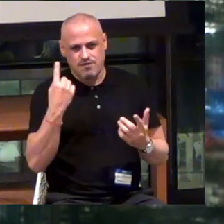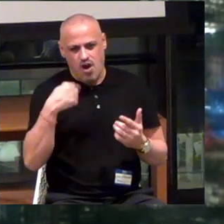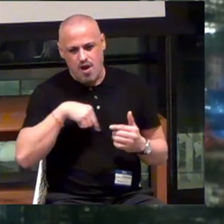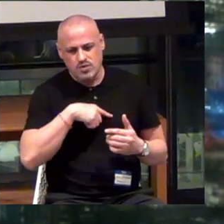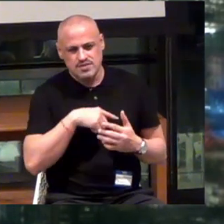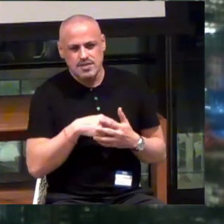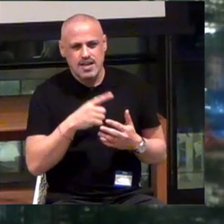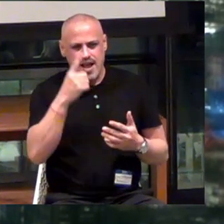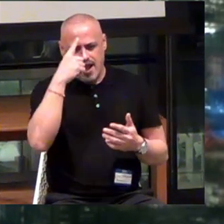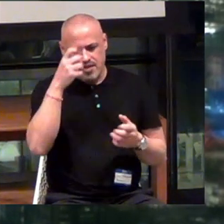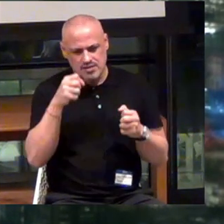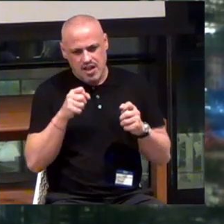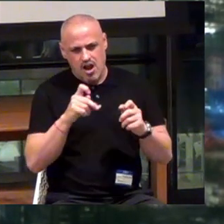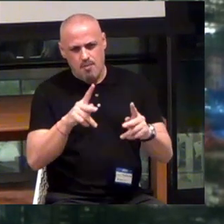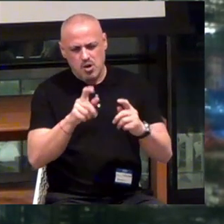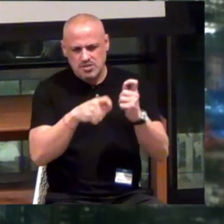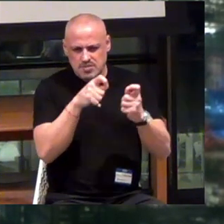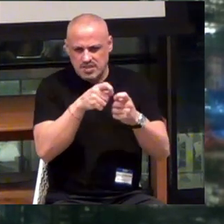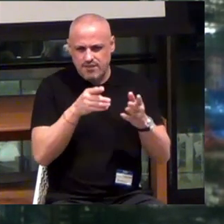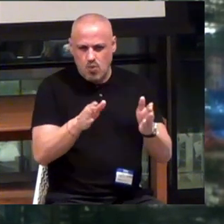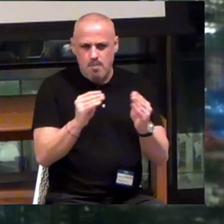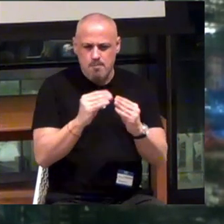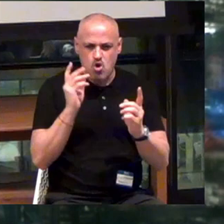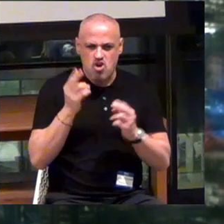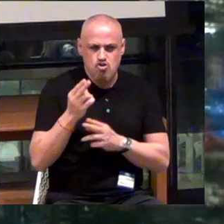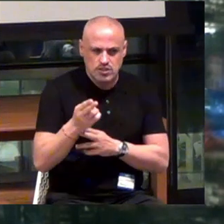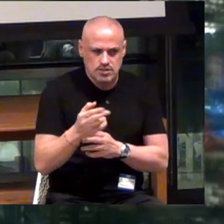And I think the opportunity in certain ways is more urgent.